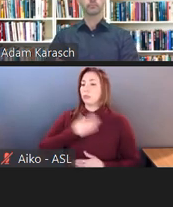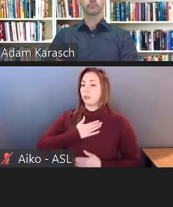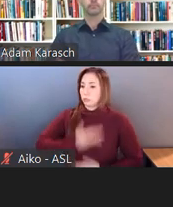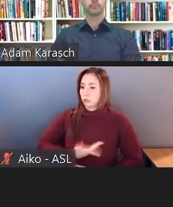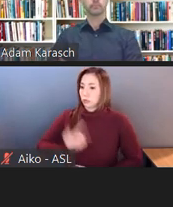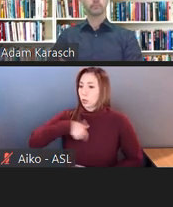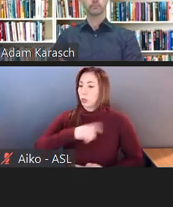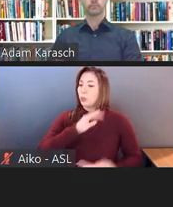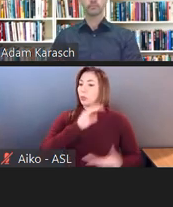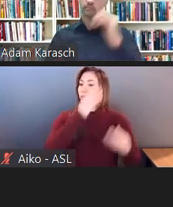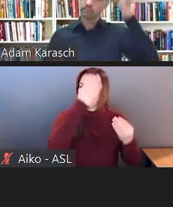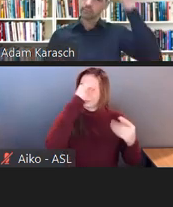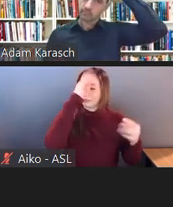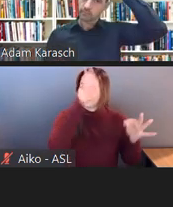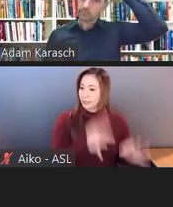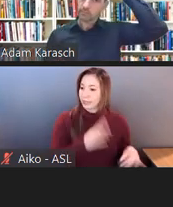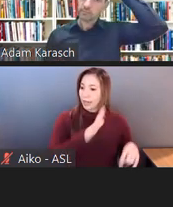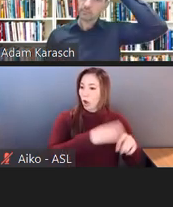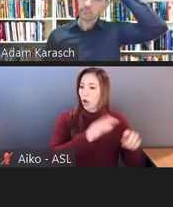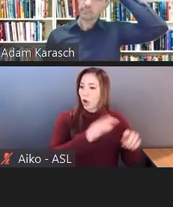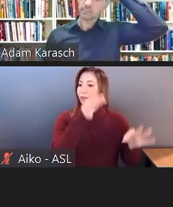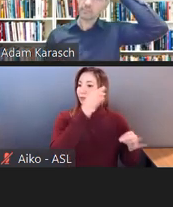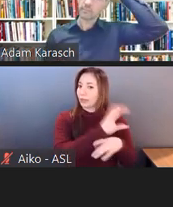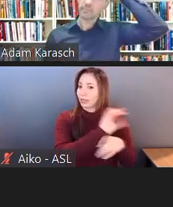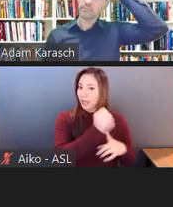They agreed to provide training for their employees